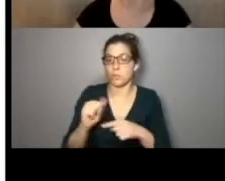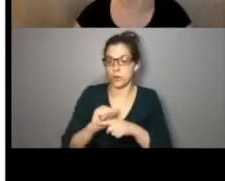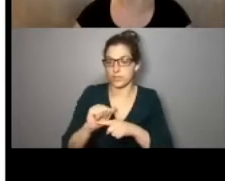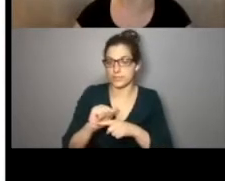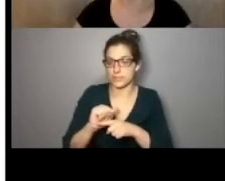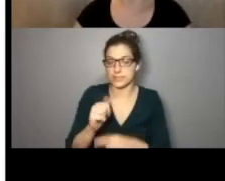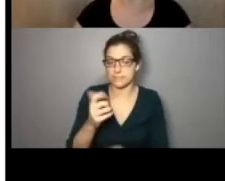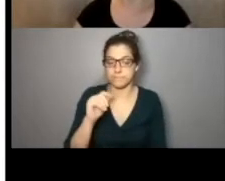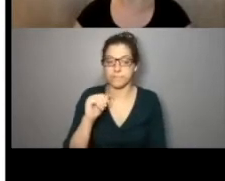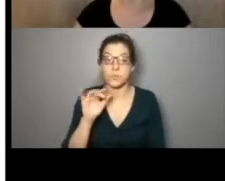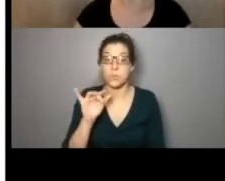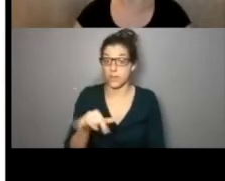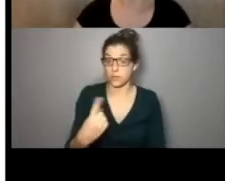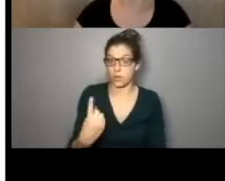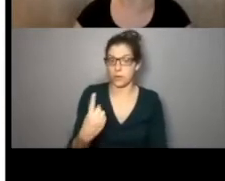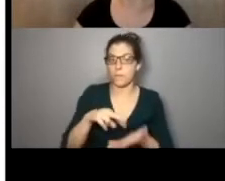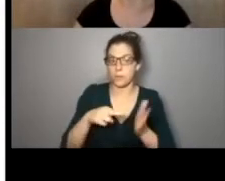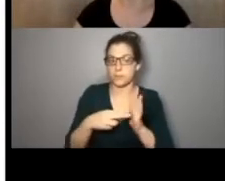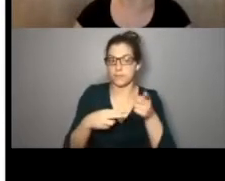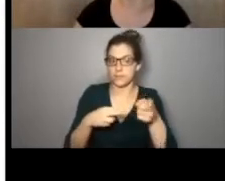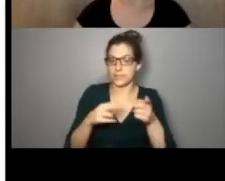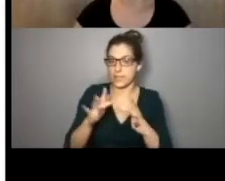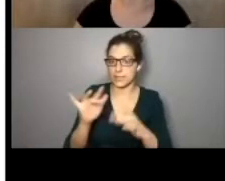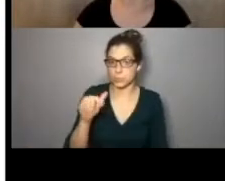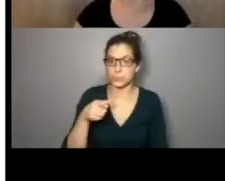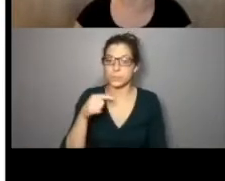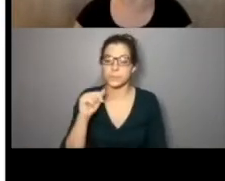. So that's one of the purposes of this site as well.